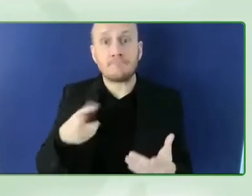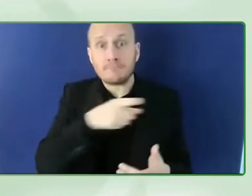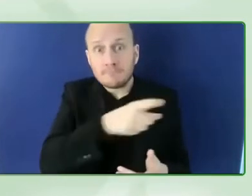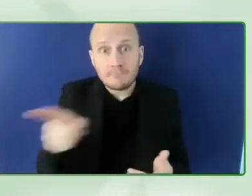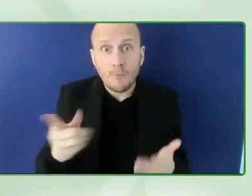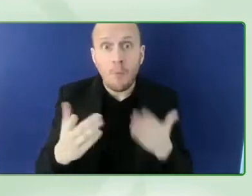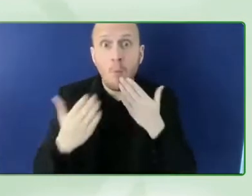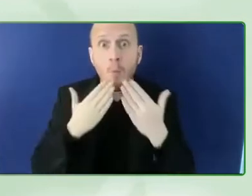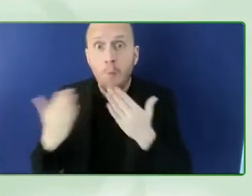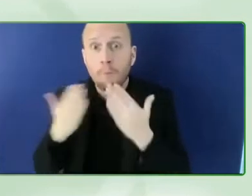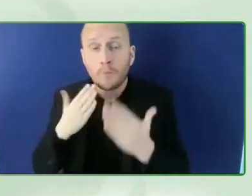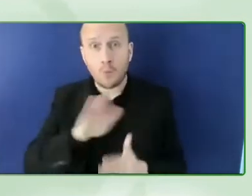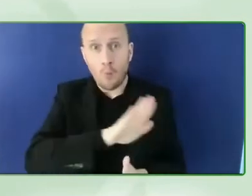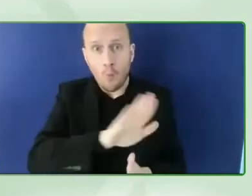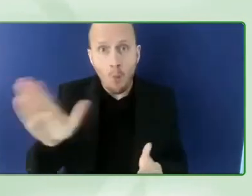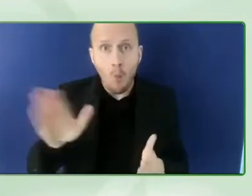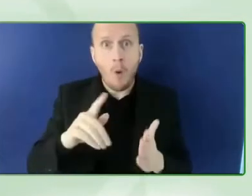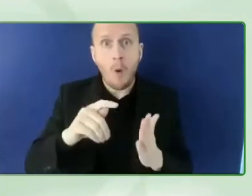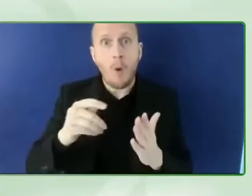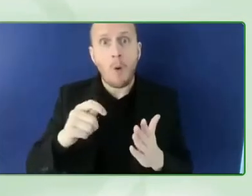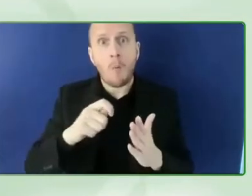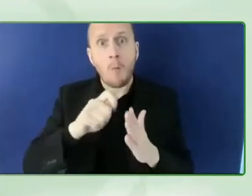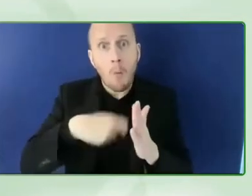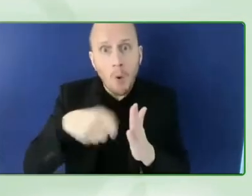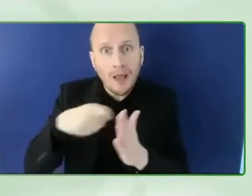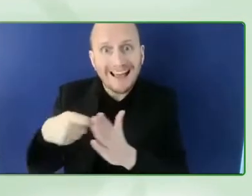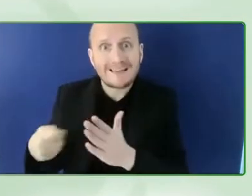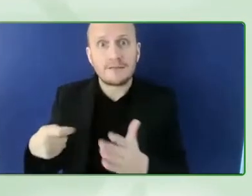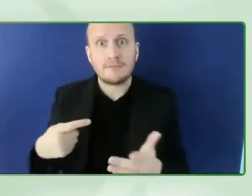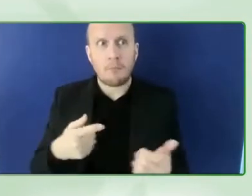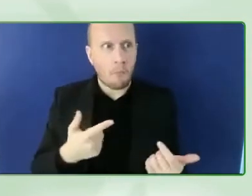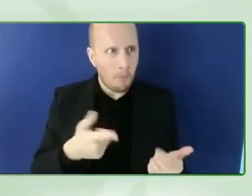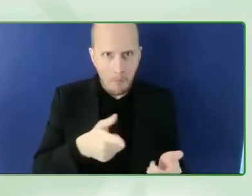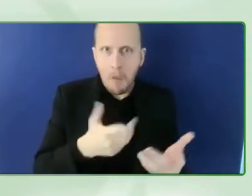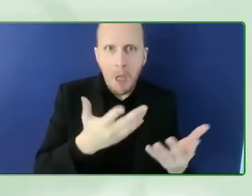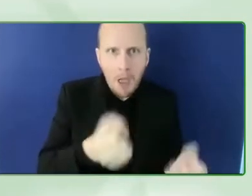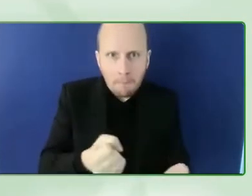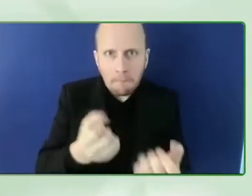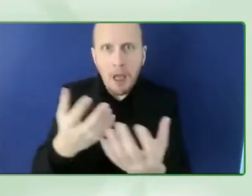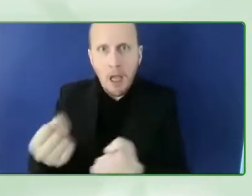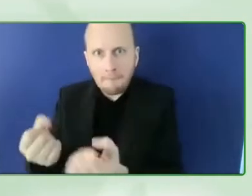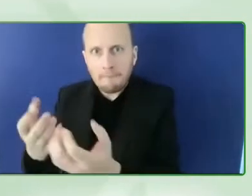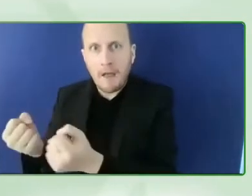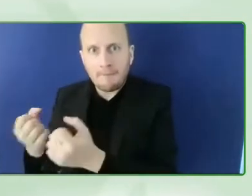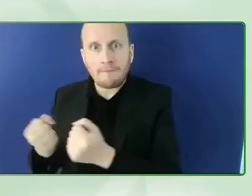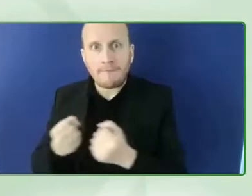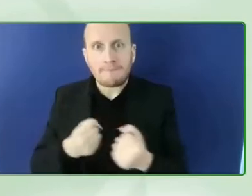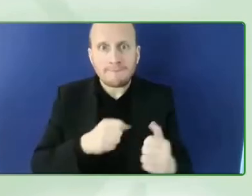getting aware too many things that are being done but it's a project here it's a project there